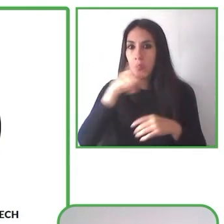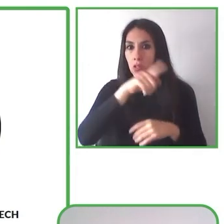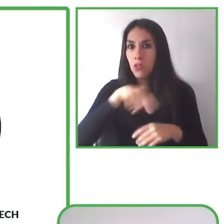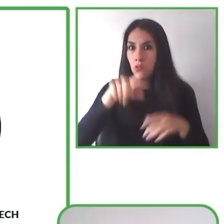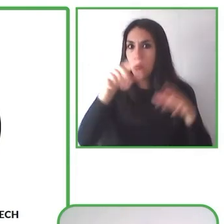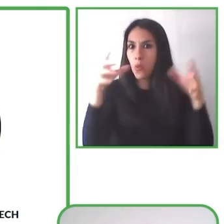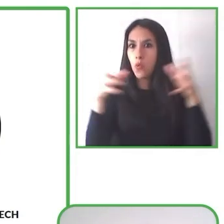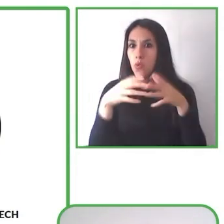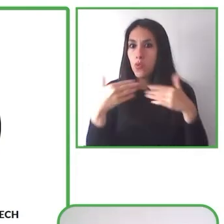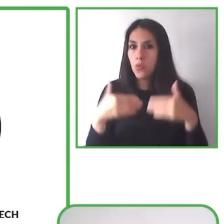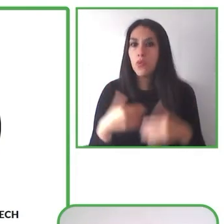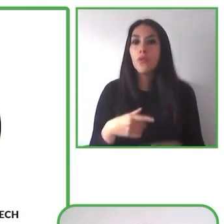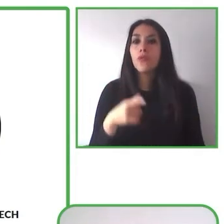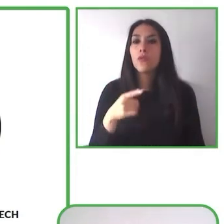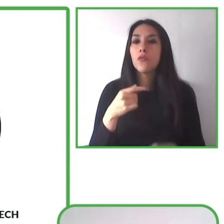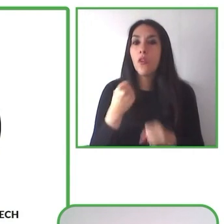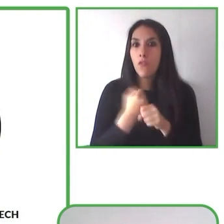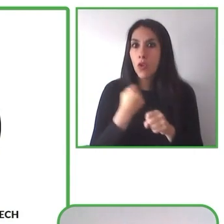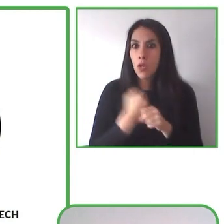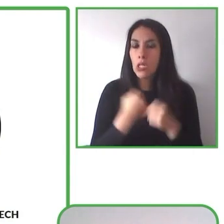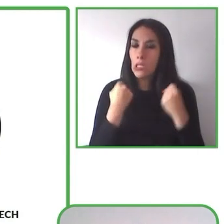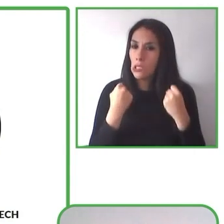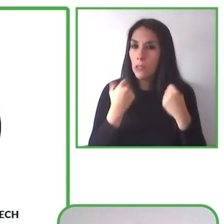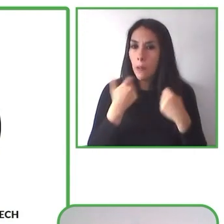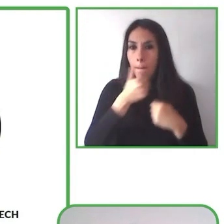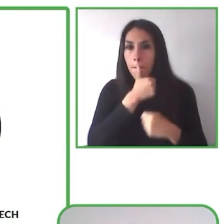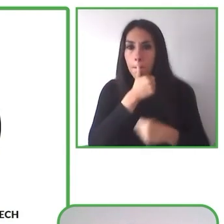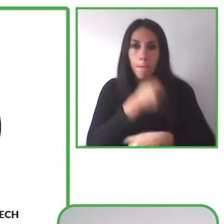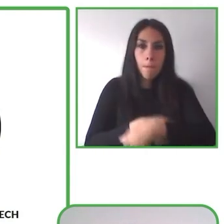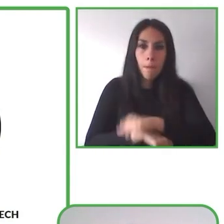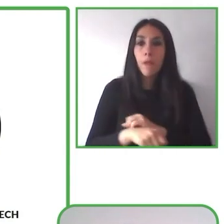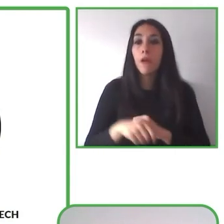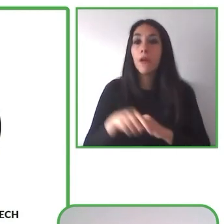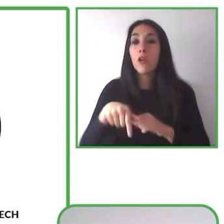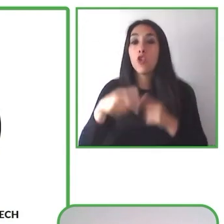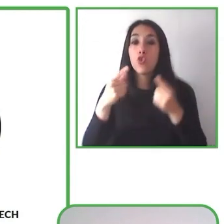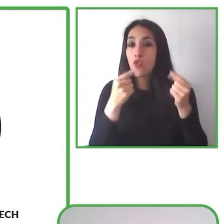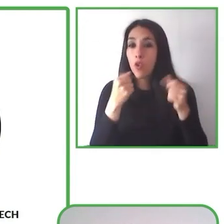With the desire. To do the things in a different way.